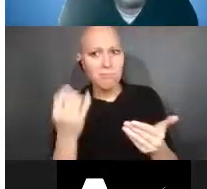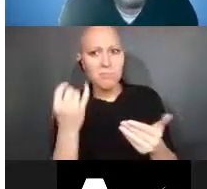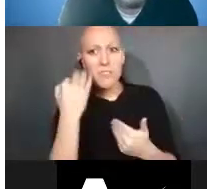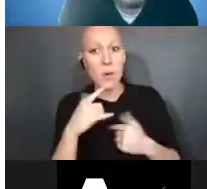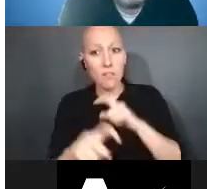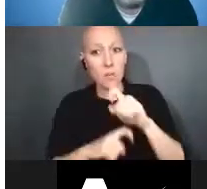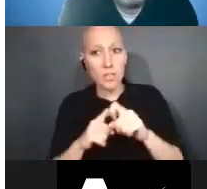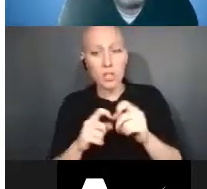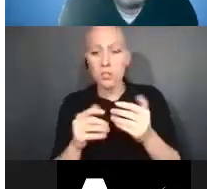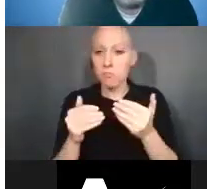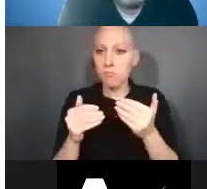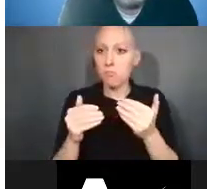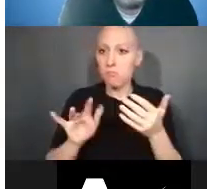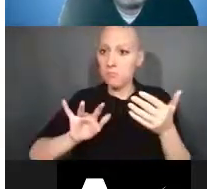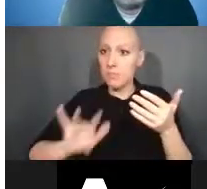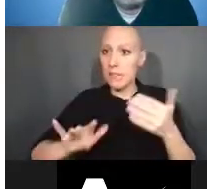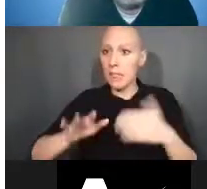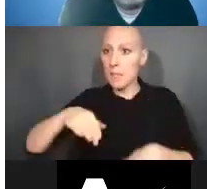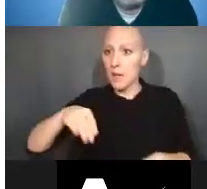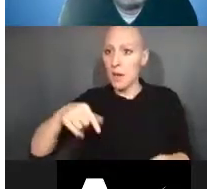and then we can get them answered by our panelists.